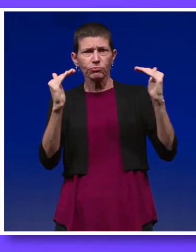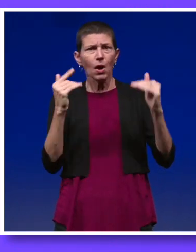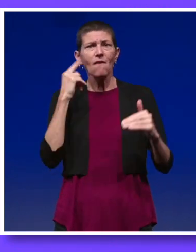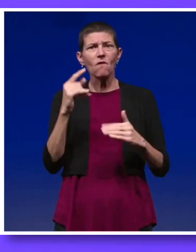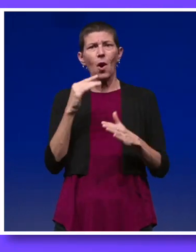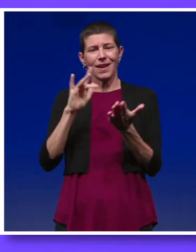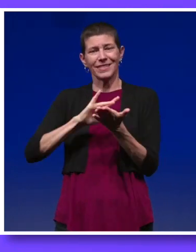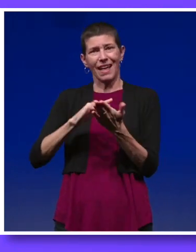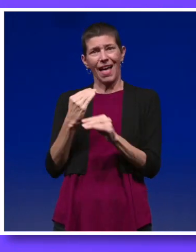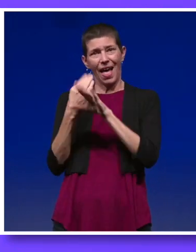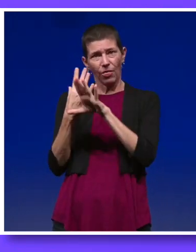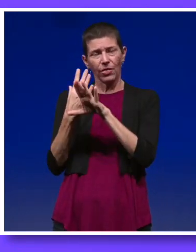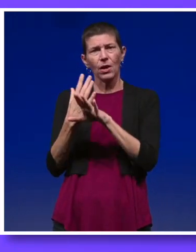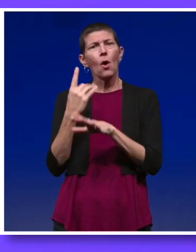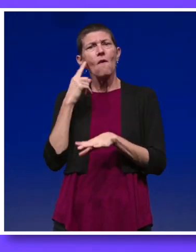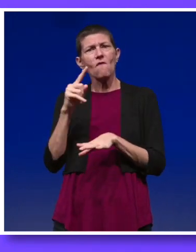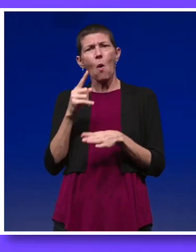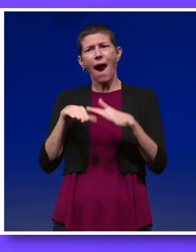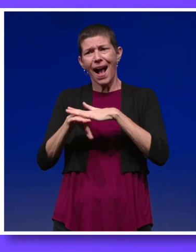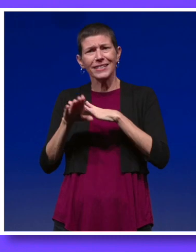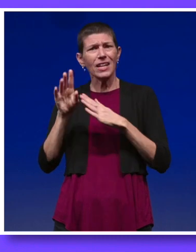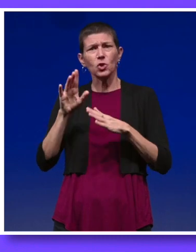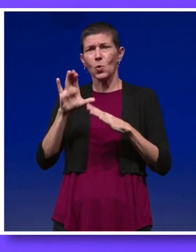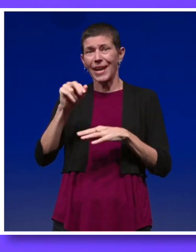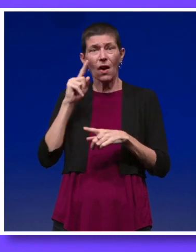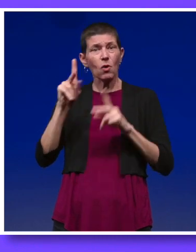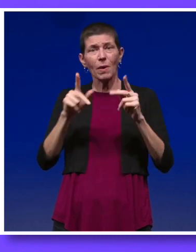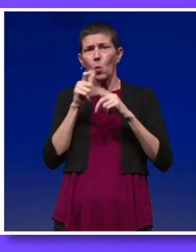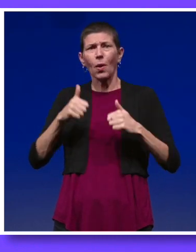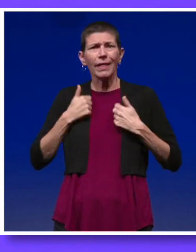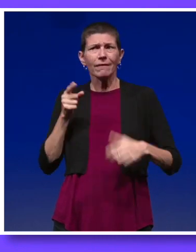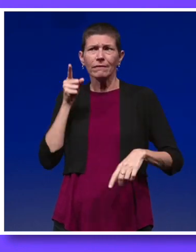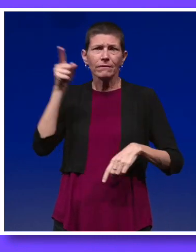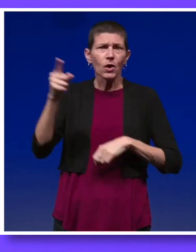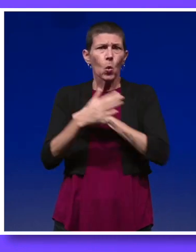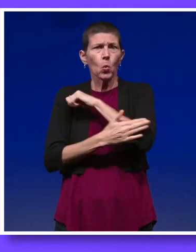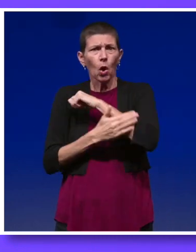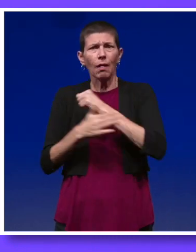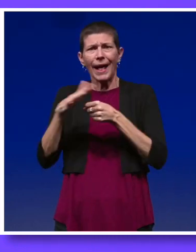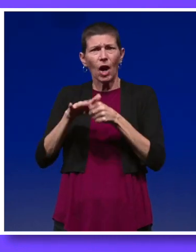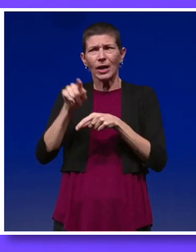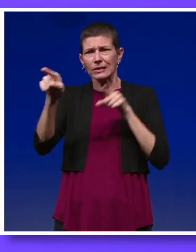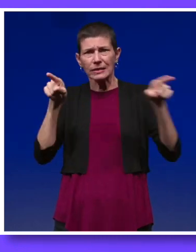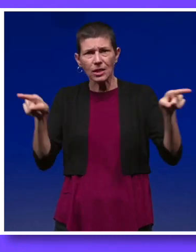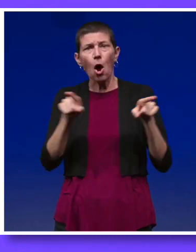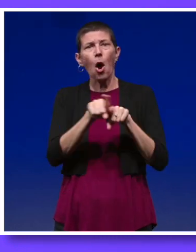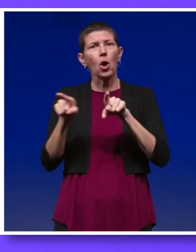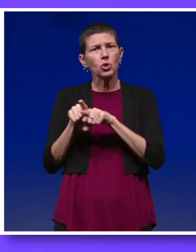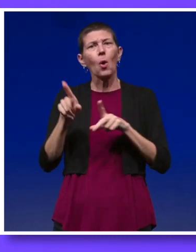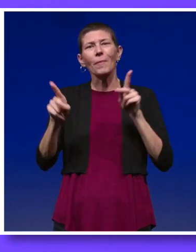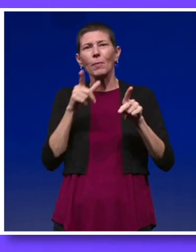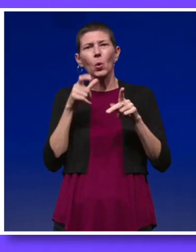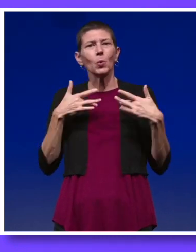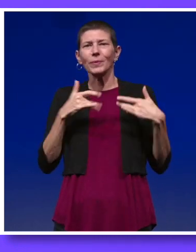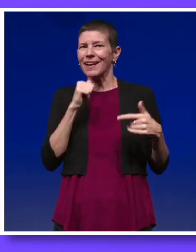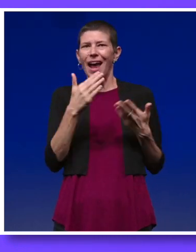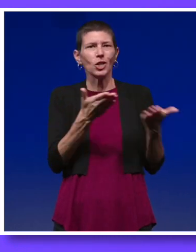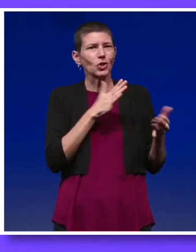especially to increase access to care for people living in remote and rural areas, as well as the underserved communities.